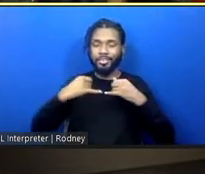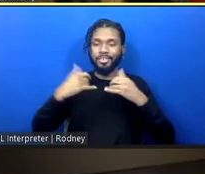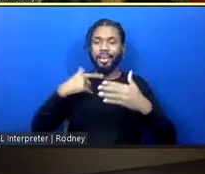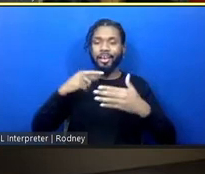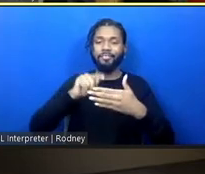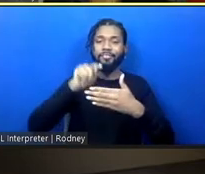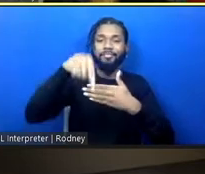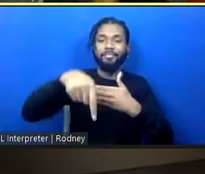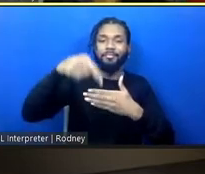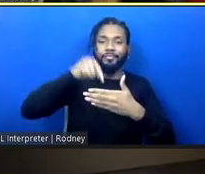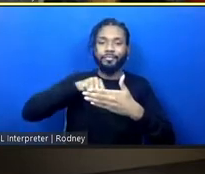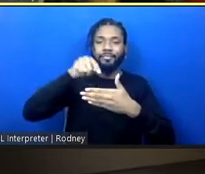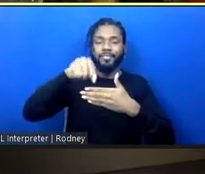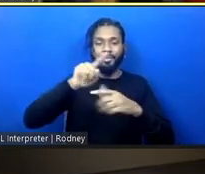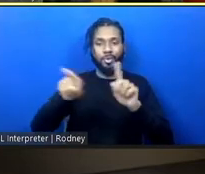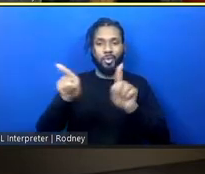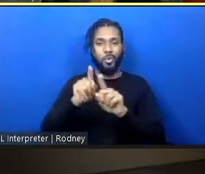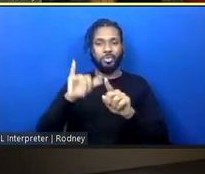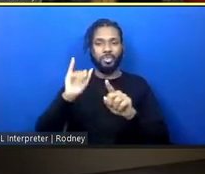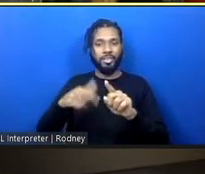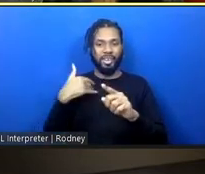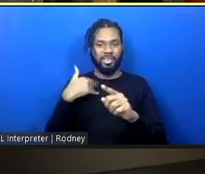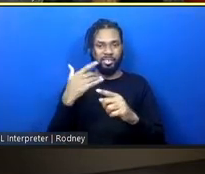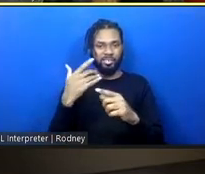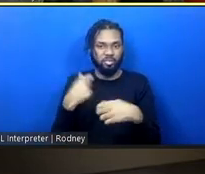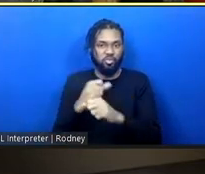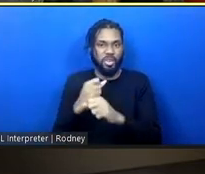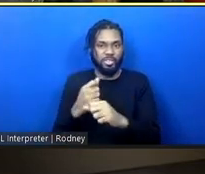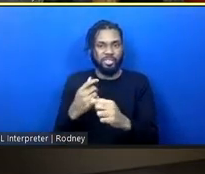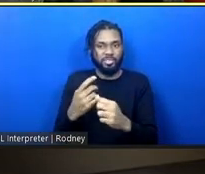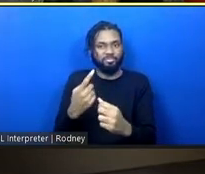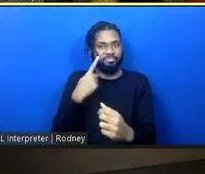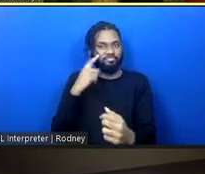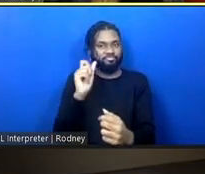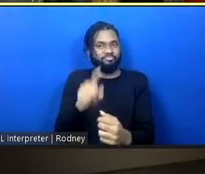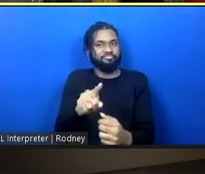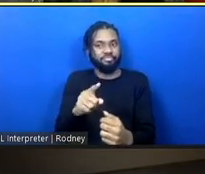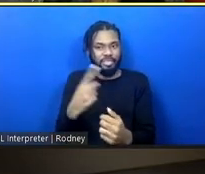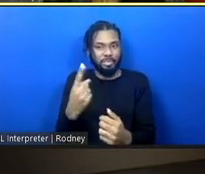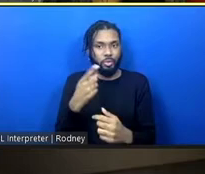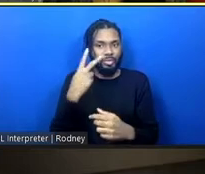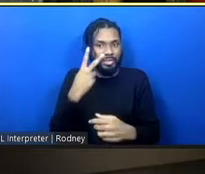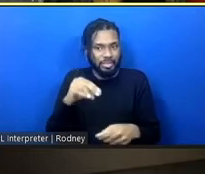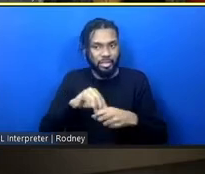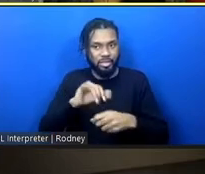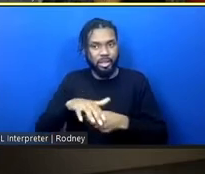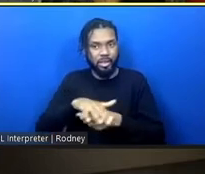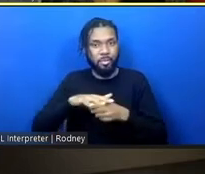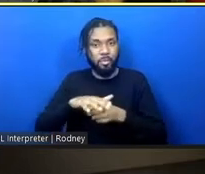physical feature, everyday feature of the neighborhood, but as a space for